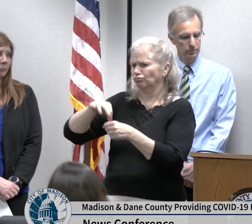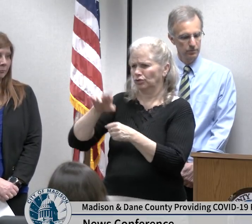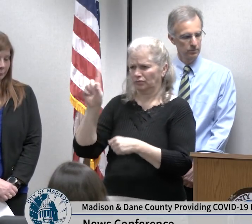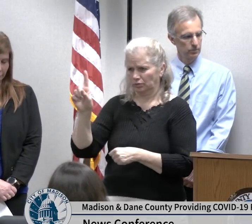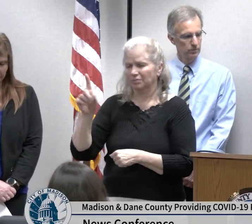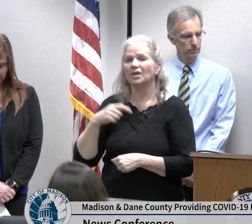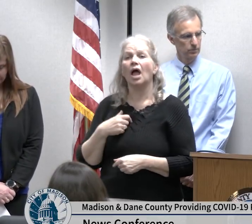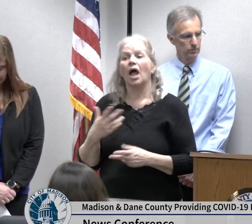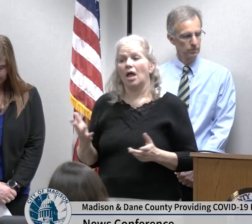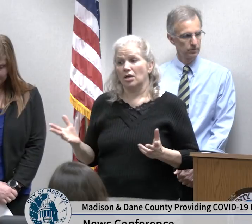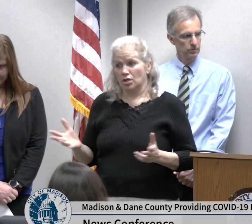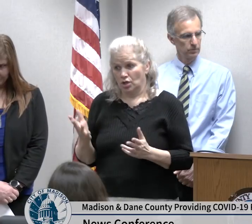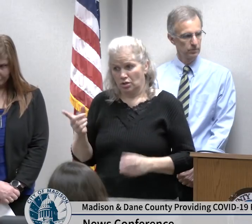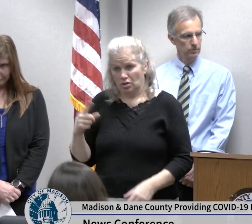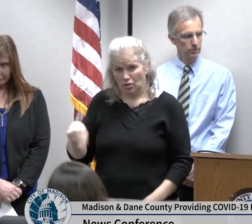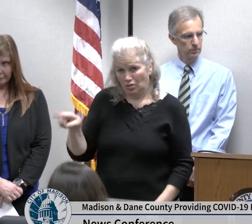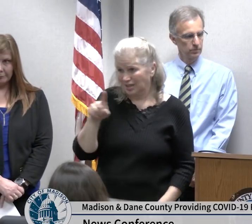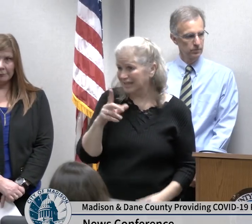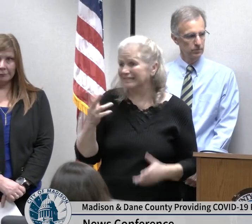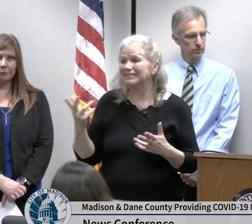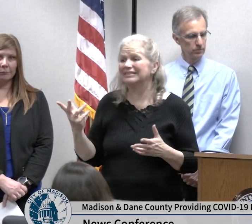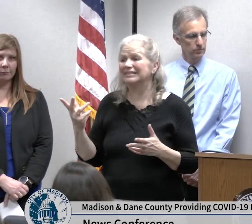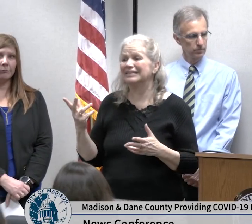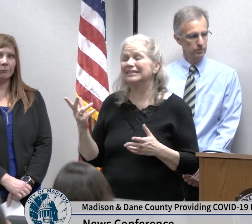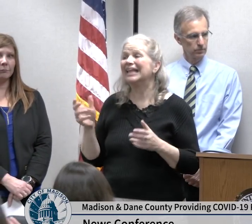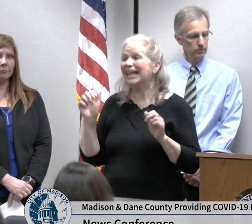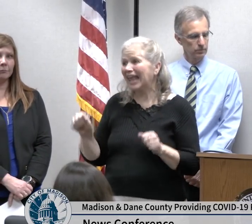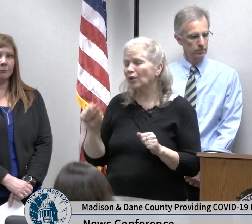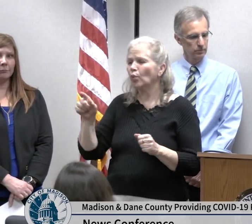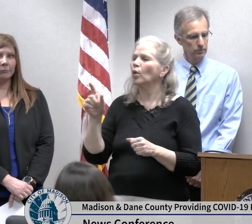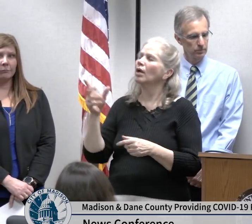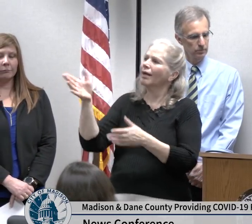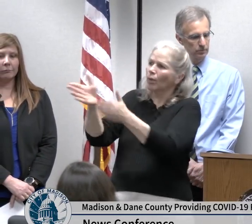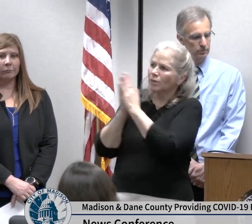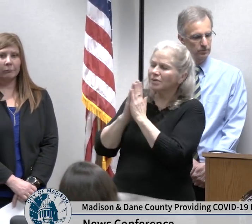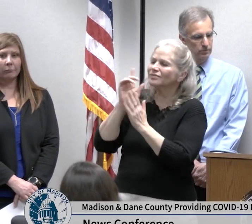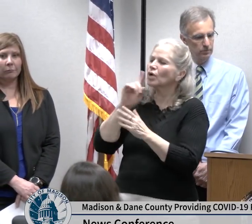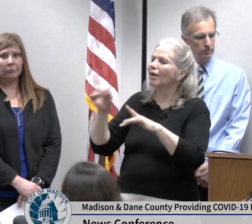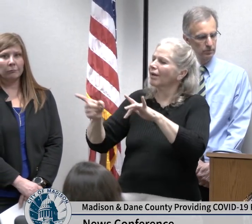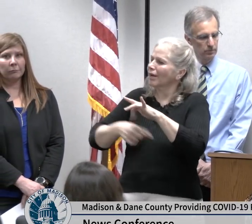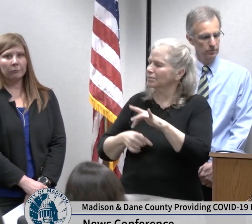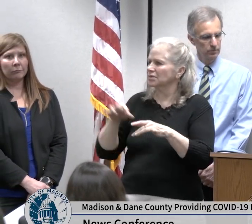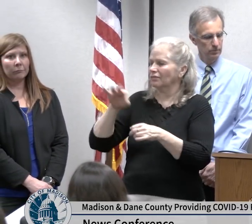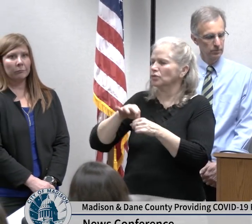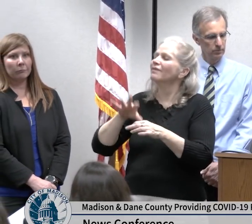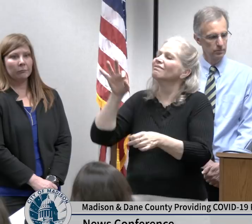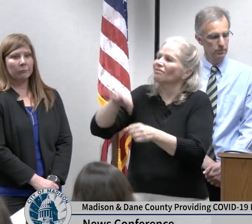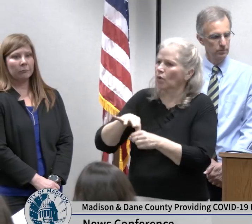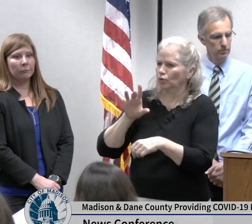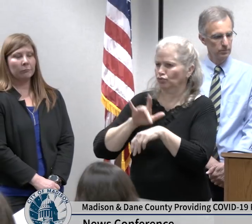able to vote absentee or do early in-person absentee yeah that would